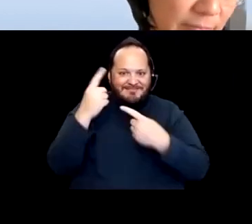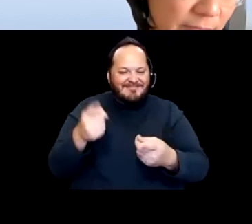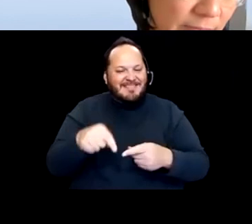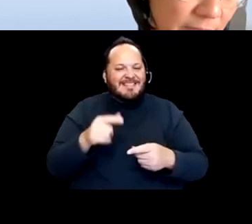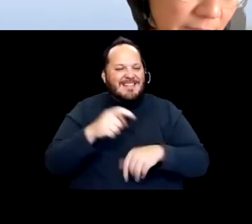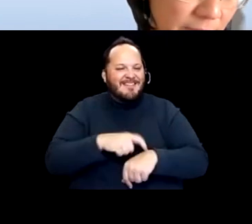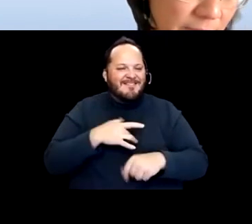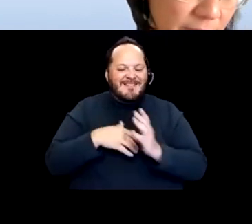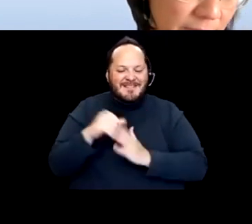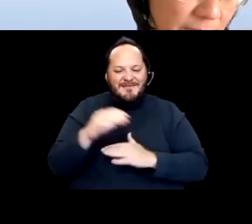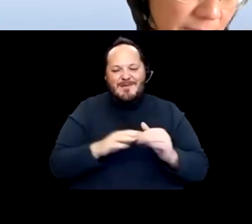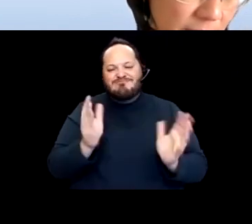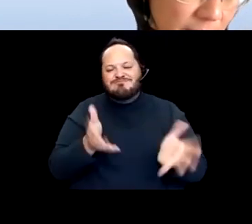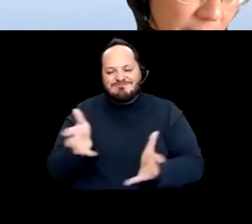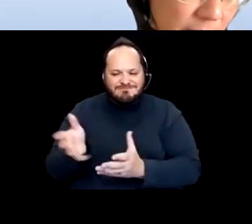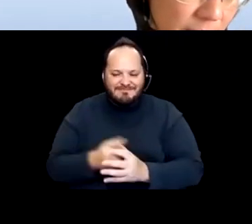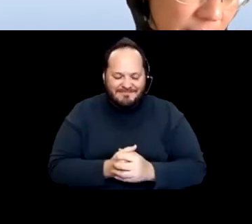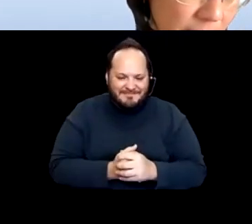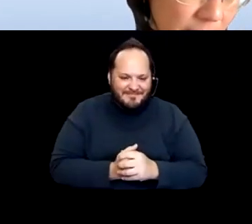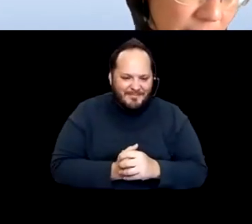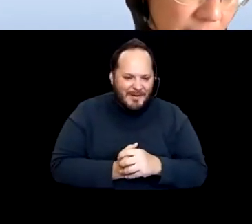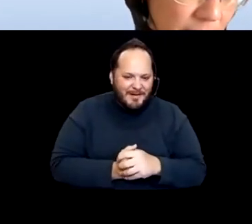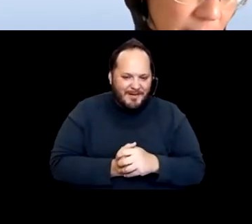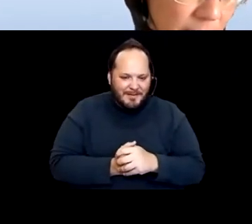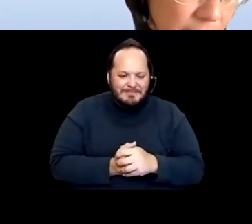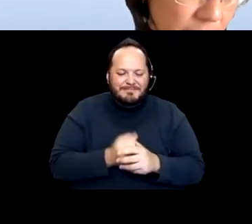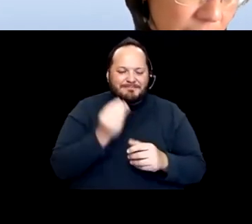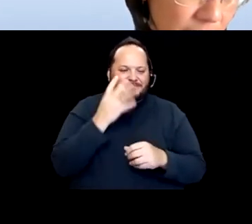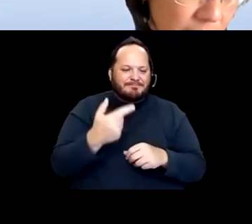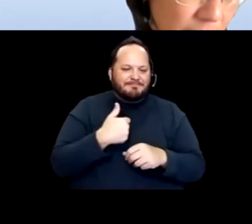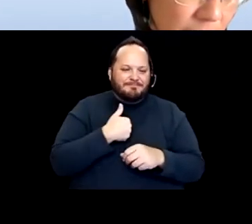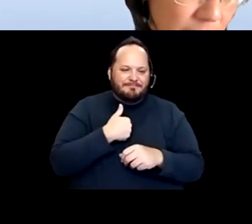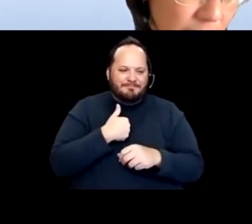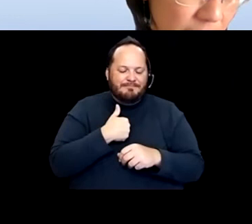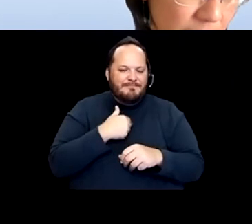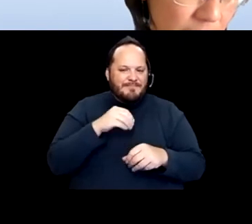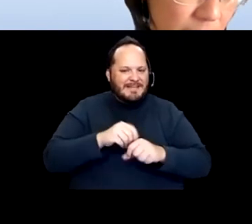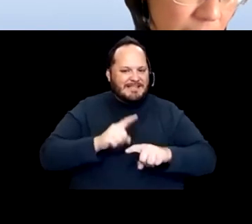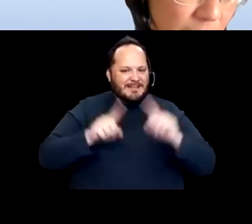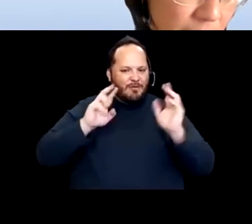Yeah, I think, you know, I'm in a very different role somewhat at the California Foundation